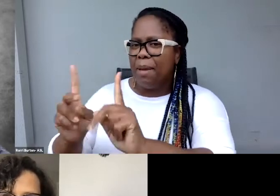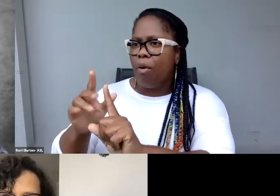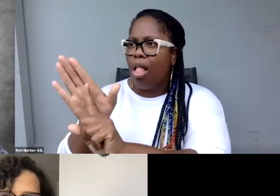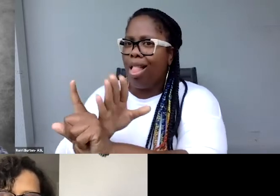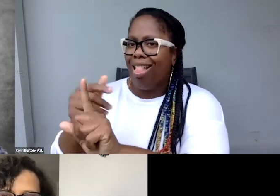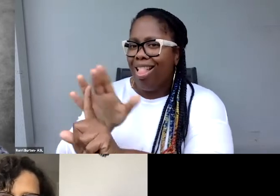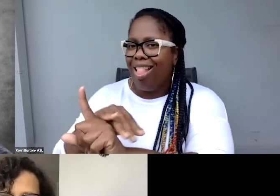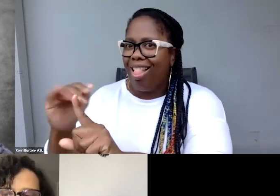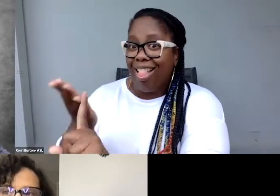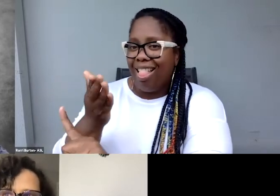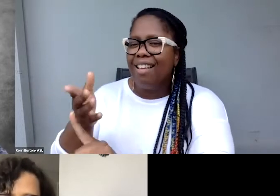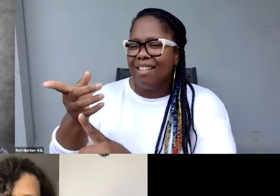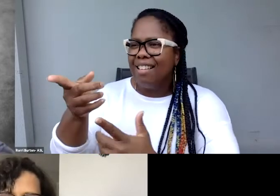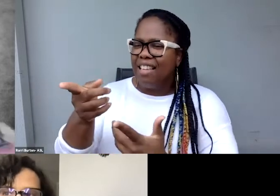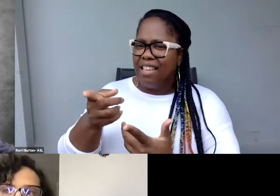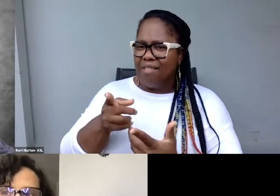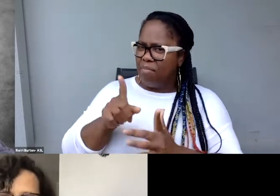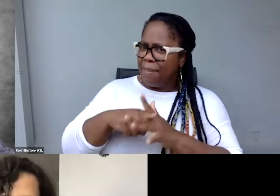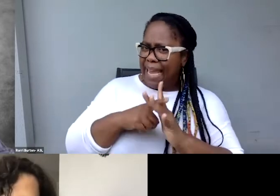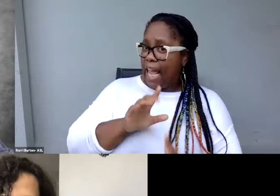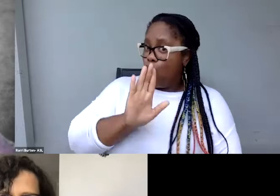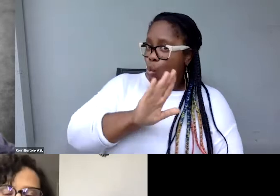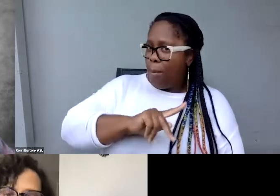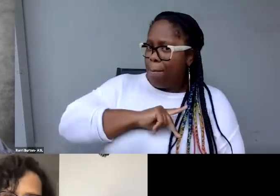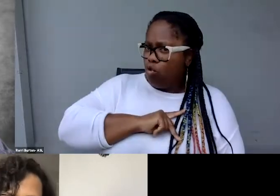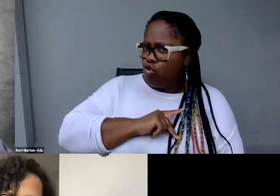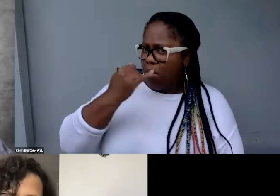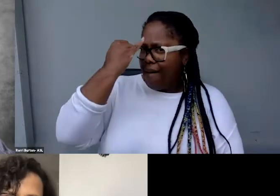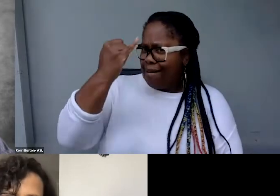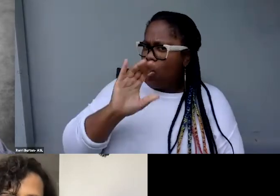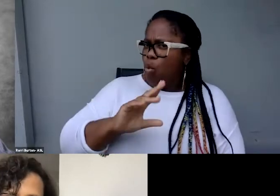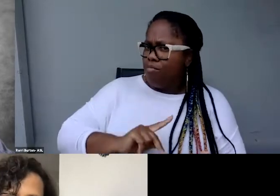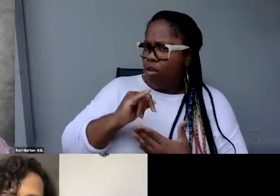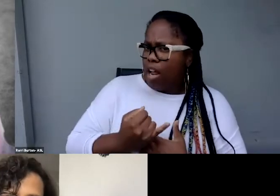project to do this, just as your role in the co-op?